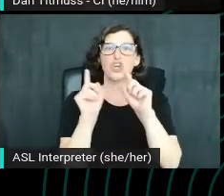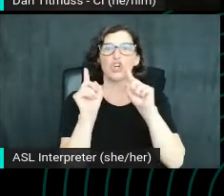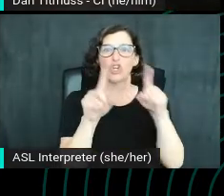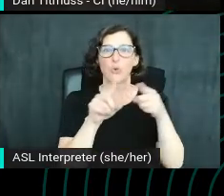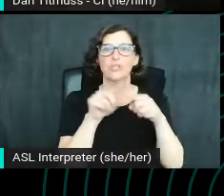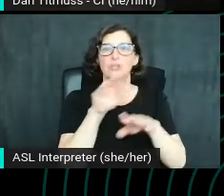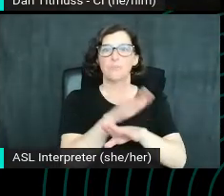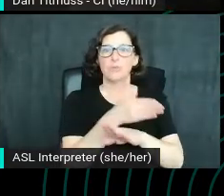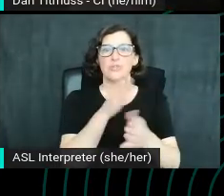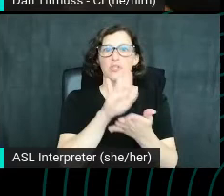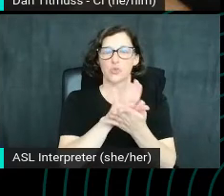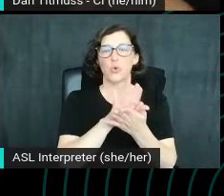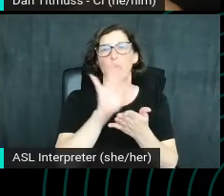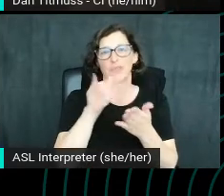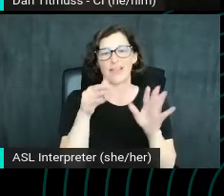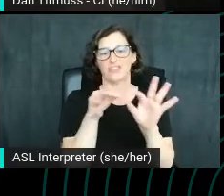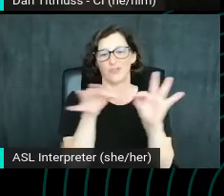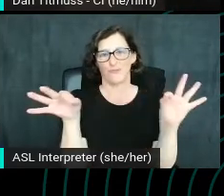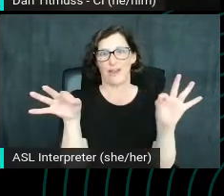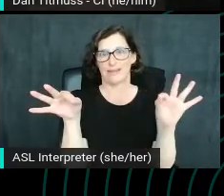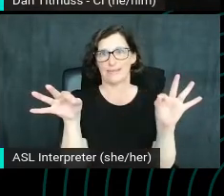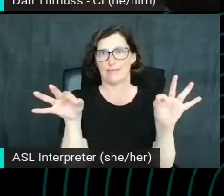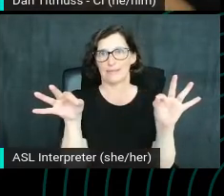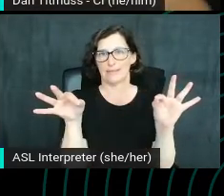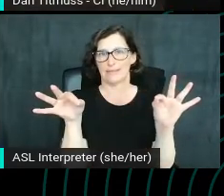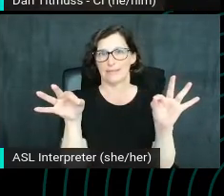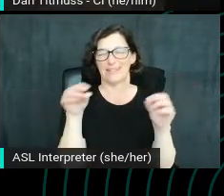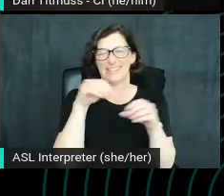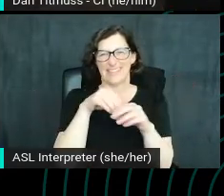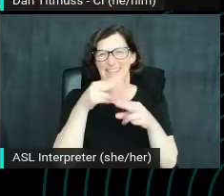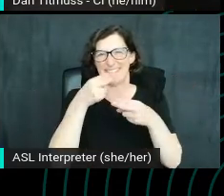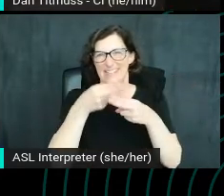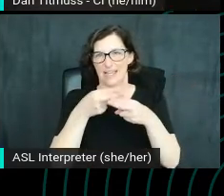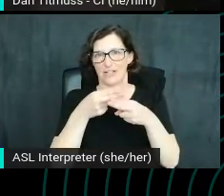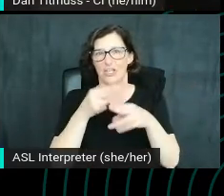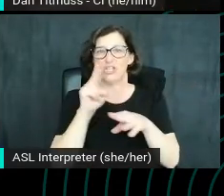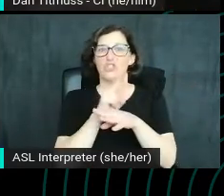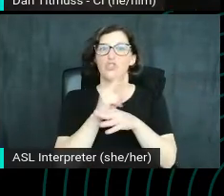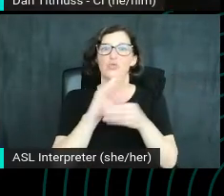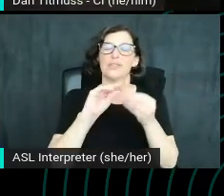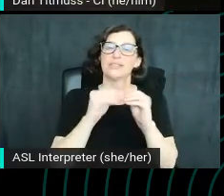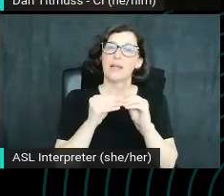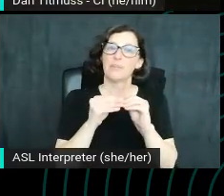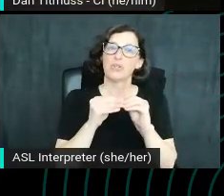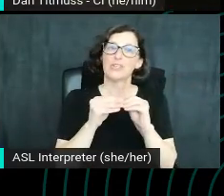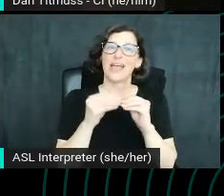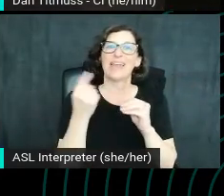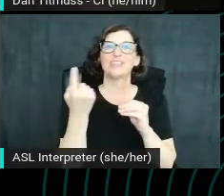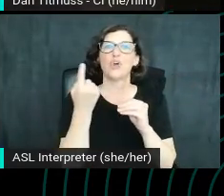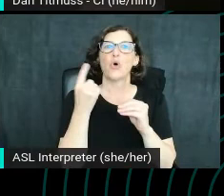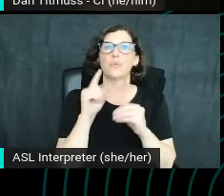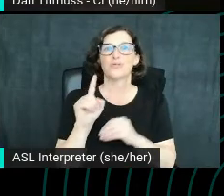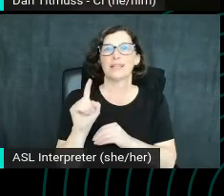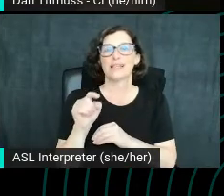This is the phrase, going to music school in and also uses numbers. And it has like an almost like click baity title, right?